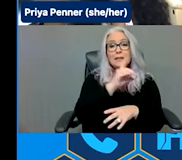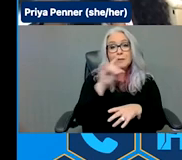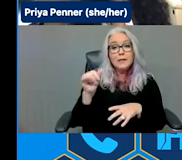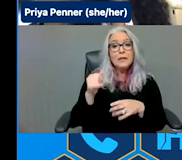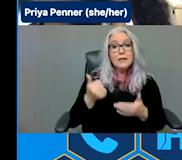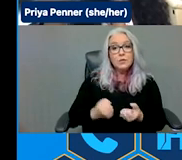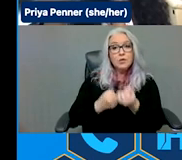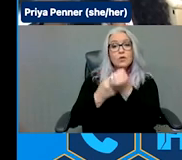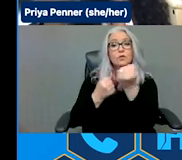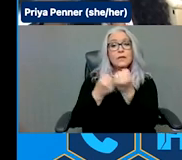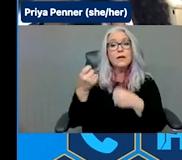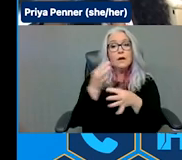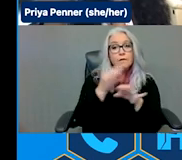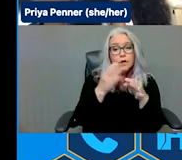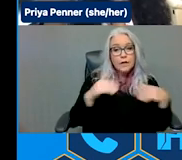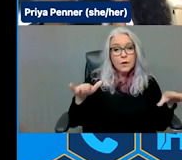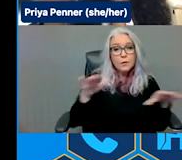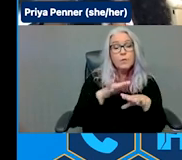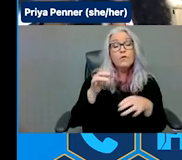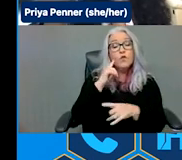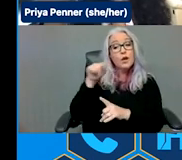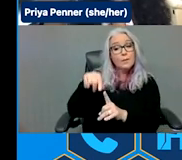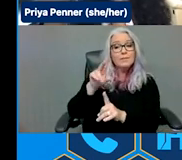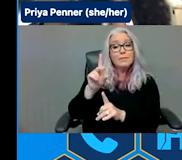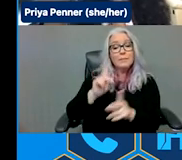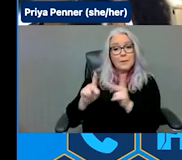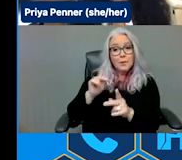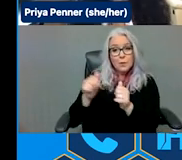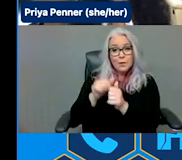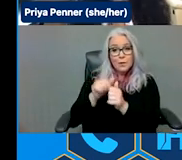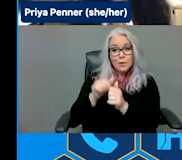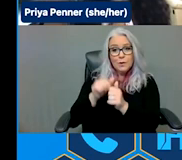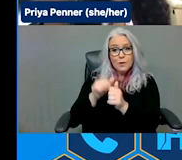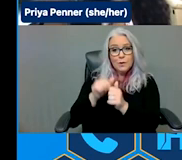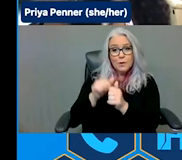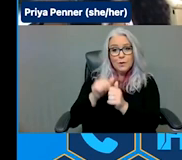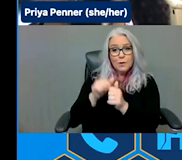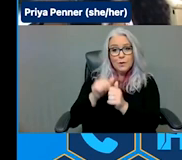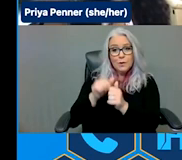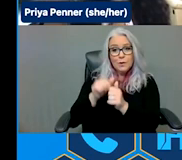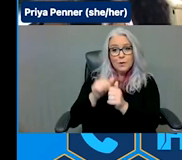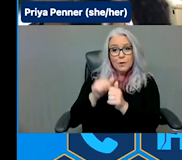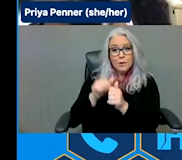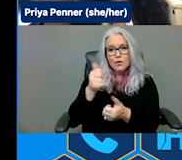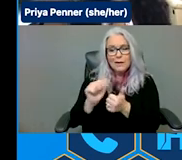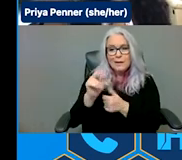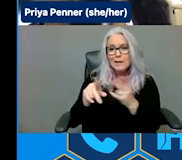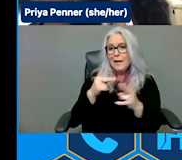Institutional of People with Disabilities during and after Disasters." It's really one of the biggest and only, at this